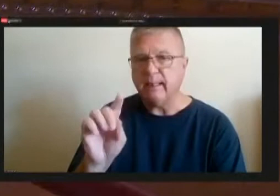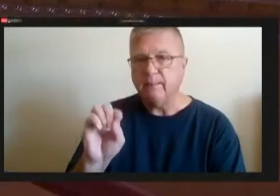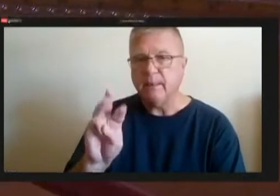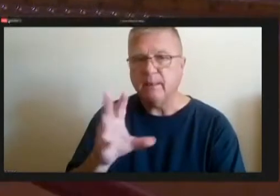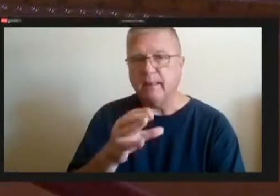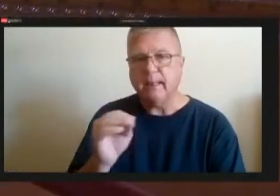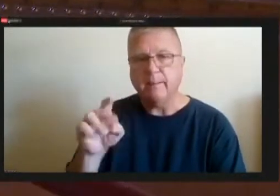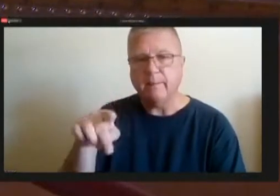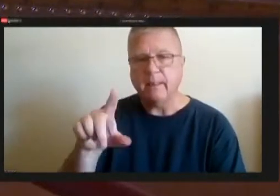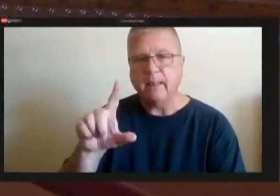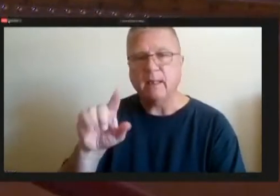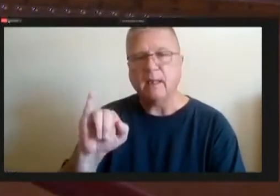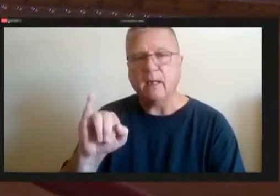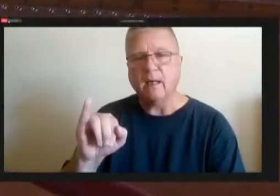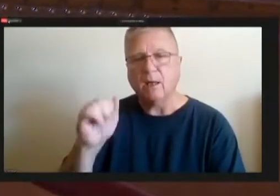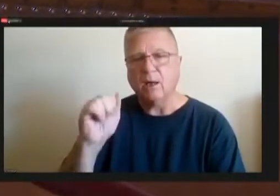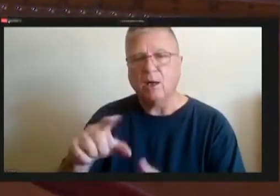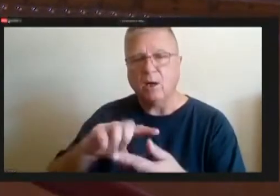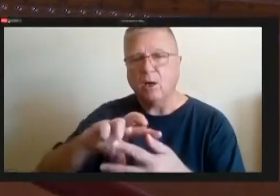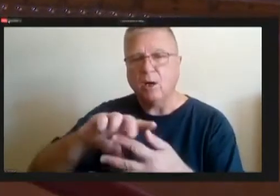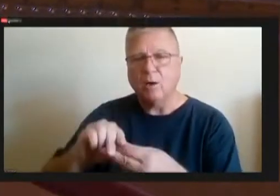all requested this position.